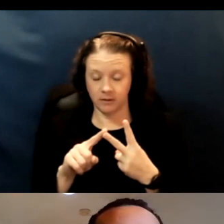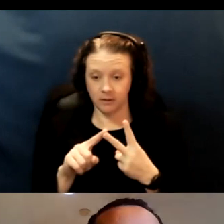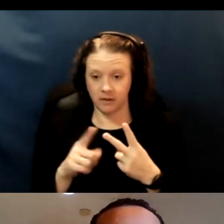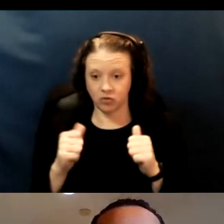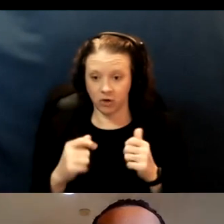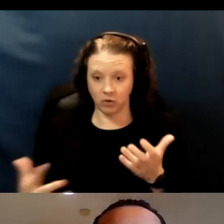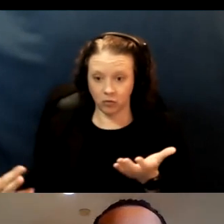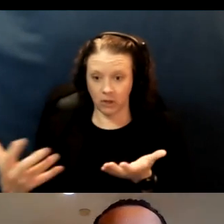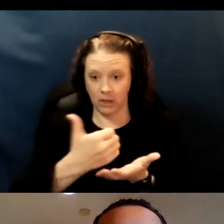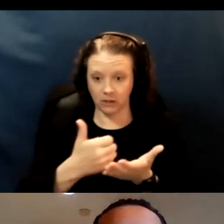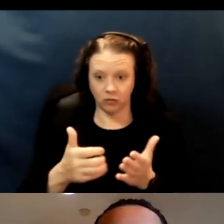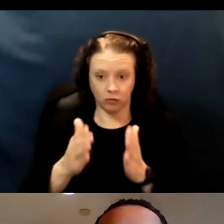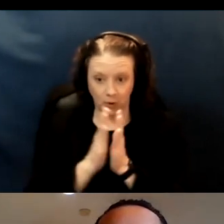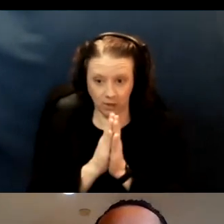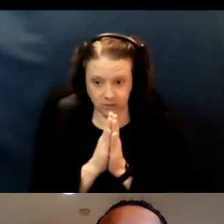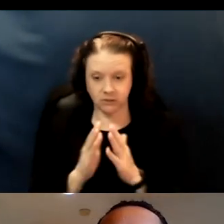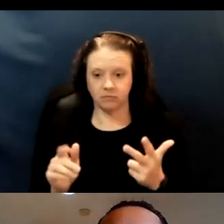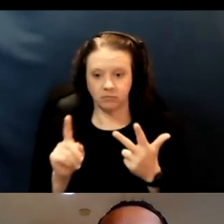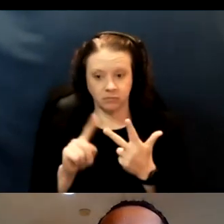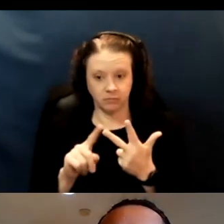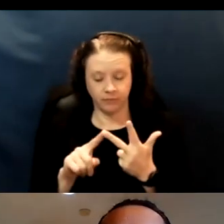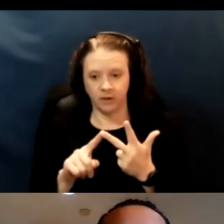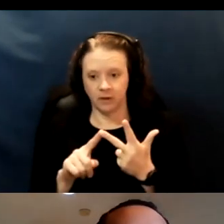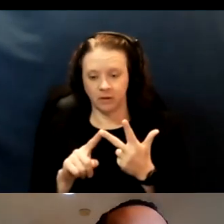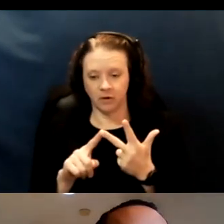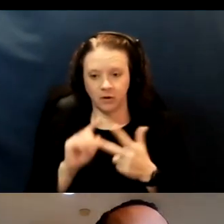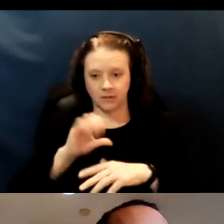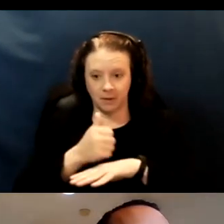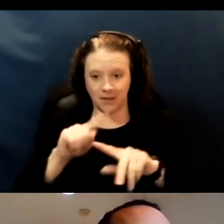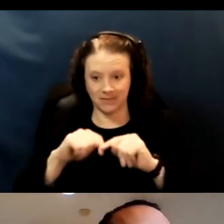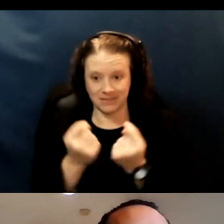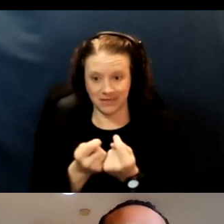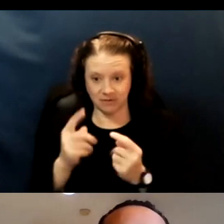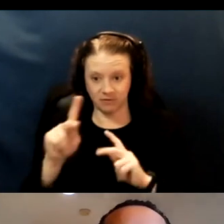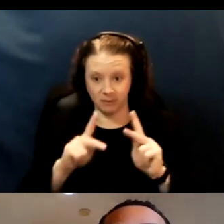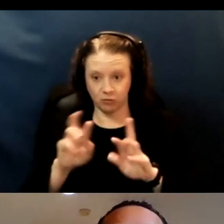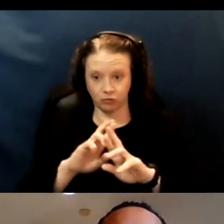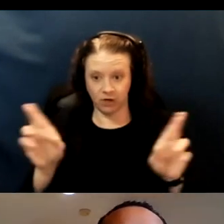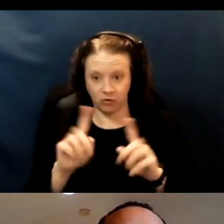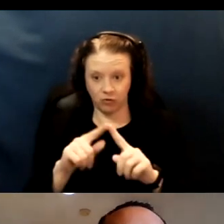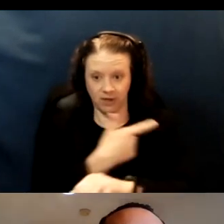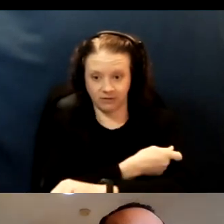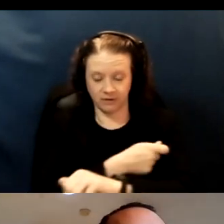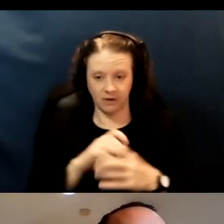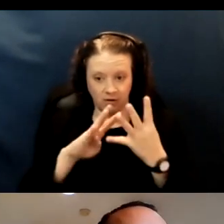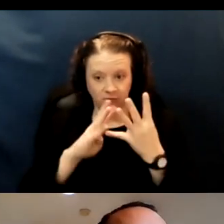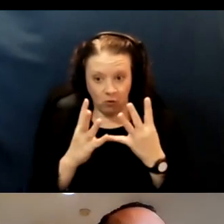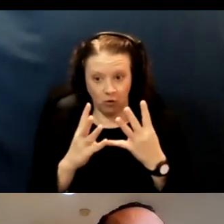The third is putting together teams of vaccinators. And the fourth is going out and doing the actual vaccination.